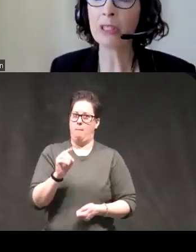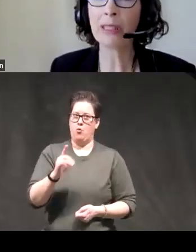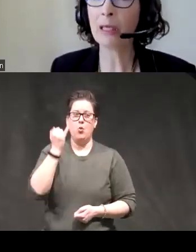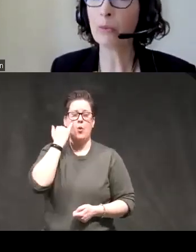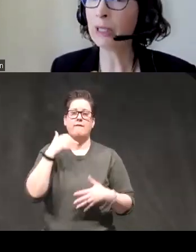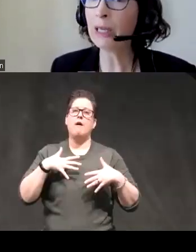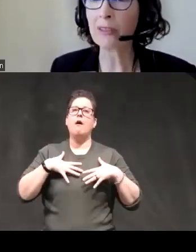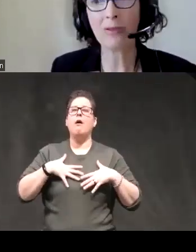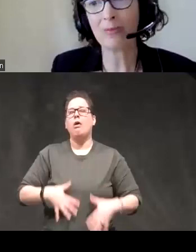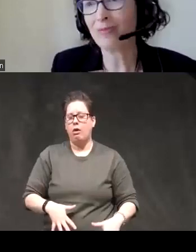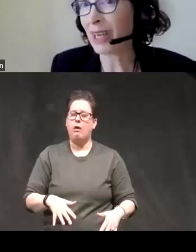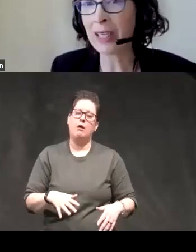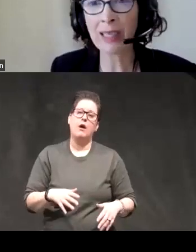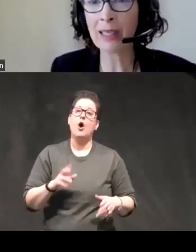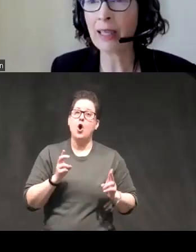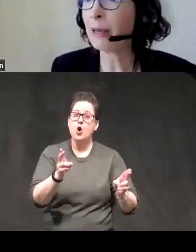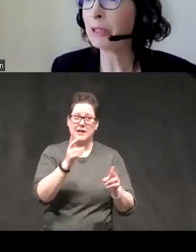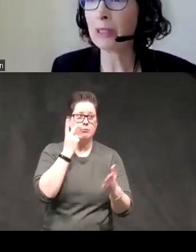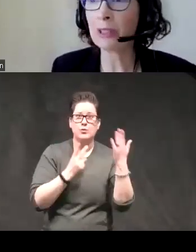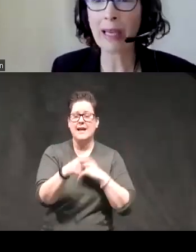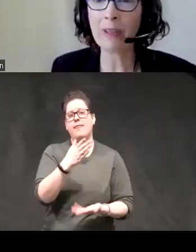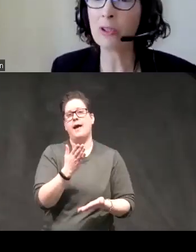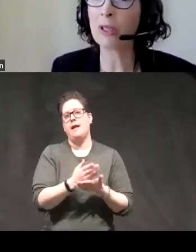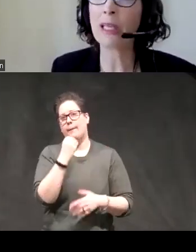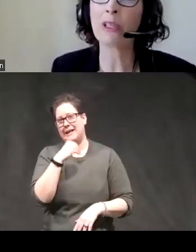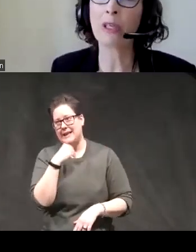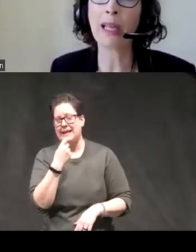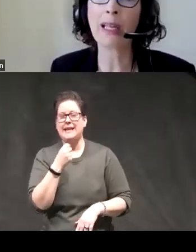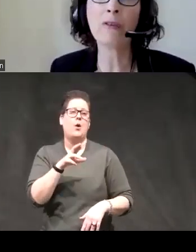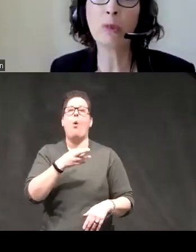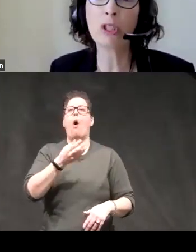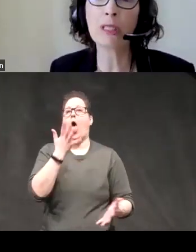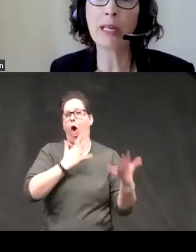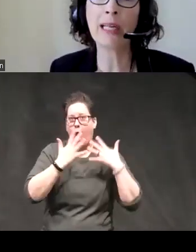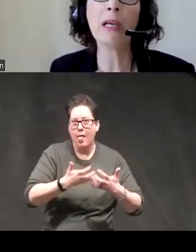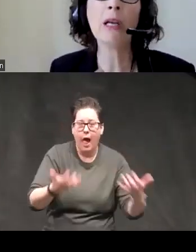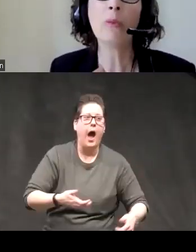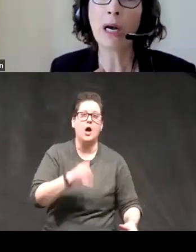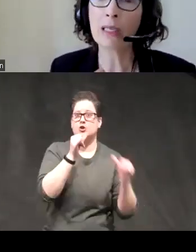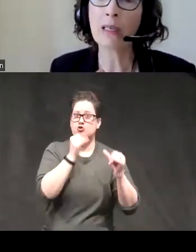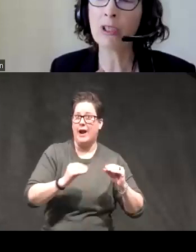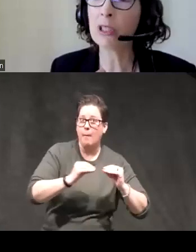urgency it predicts dietary lapses heavier drinking during negative emotion States positive